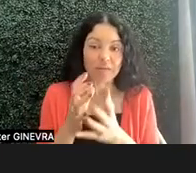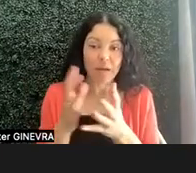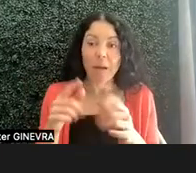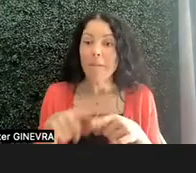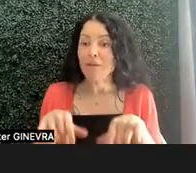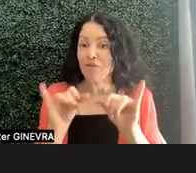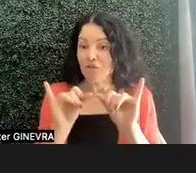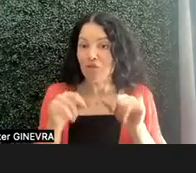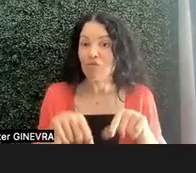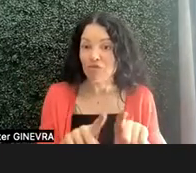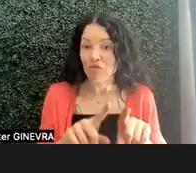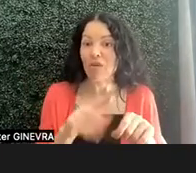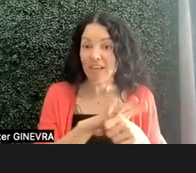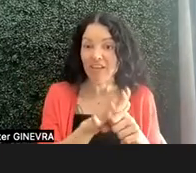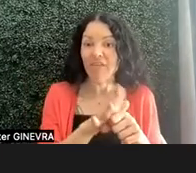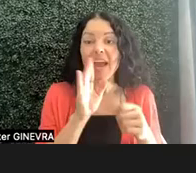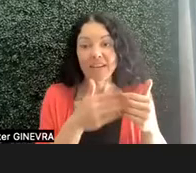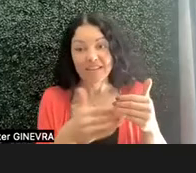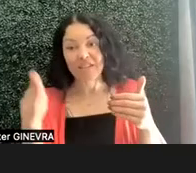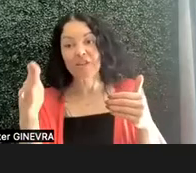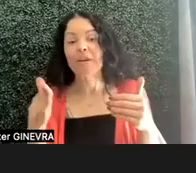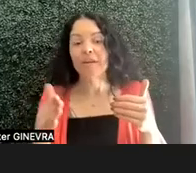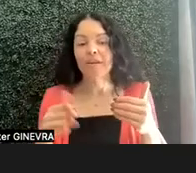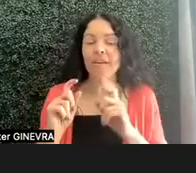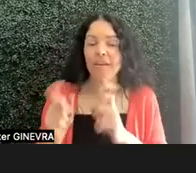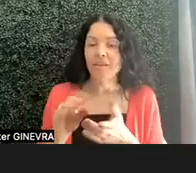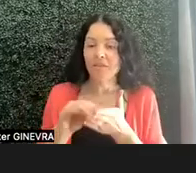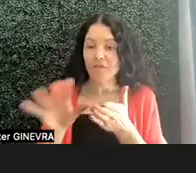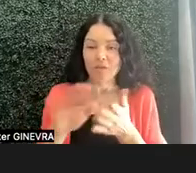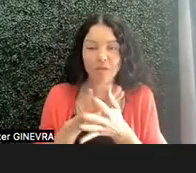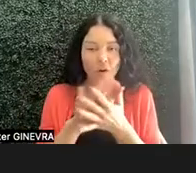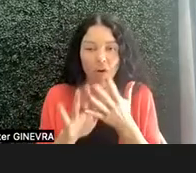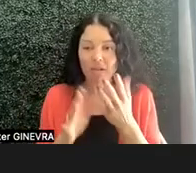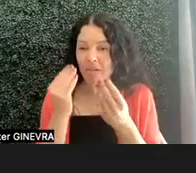and will continue to do, gives the students all of that information ahead of time,